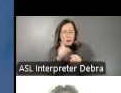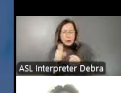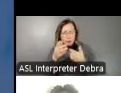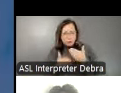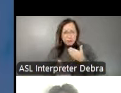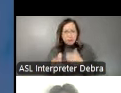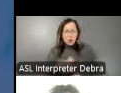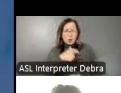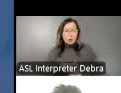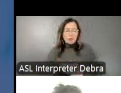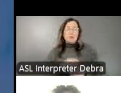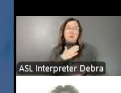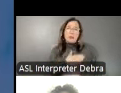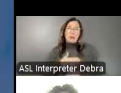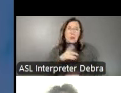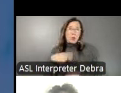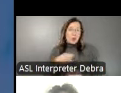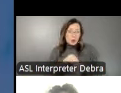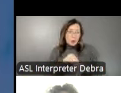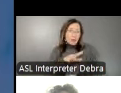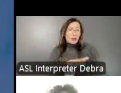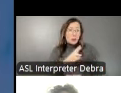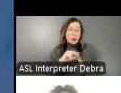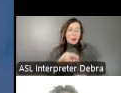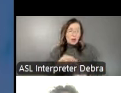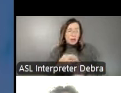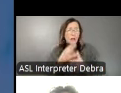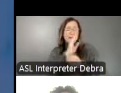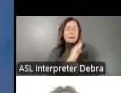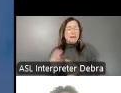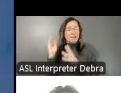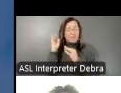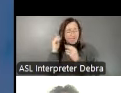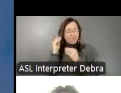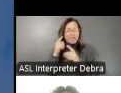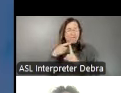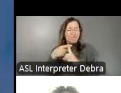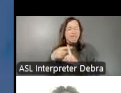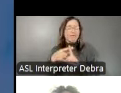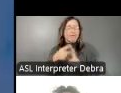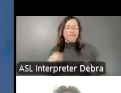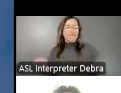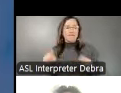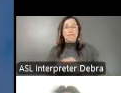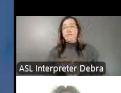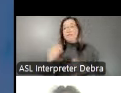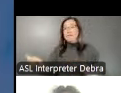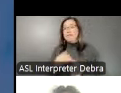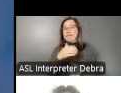all of those affected in your thoughts. Welcome, members of the National Council on the Arts,